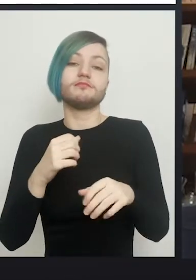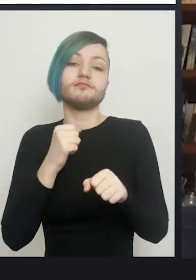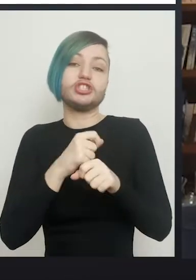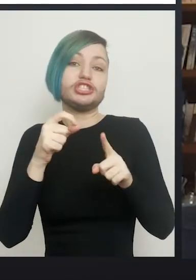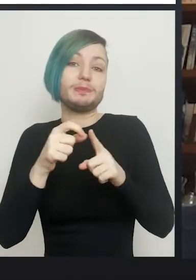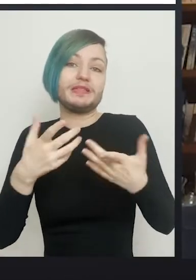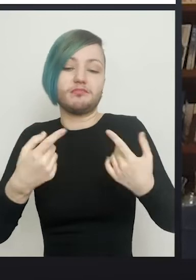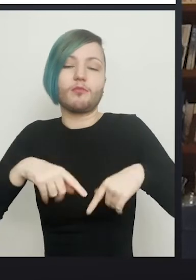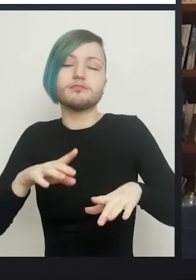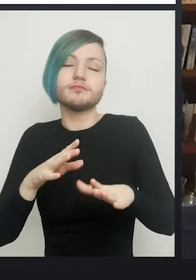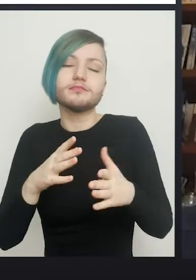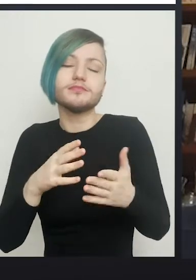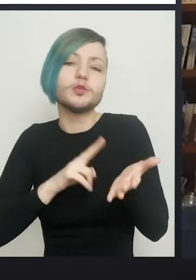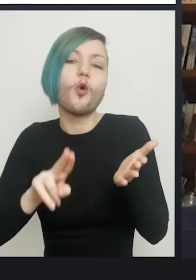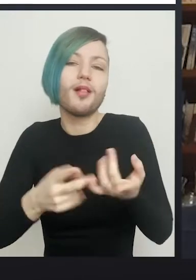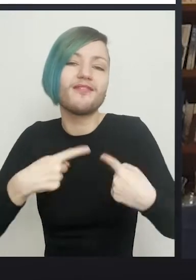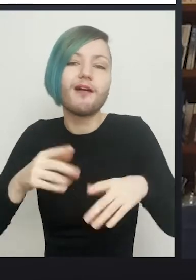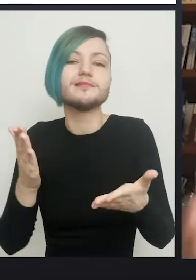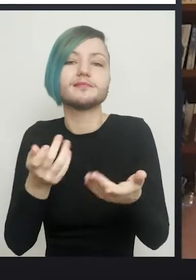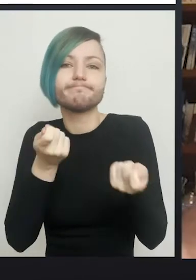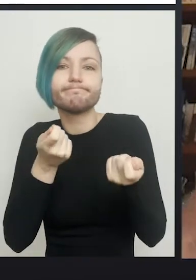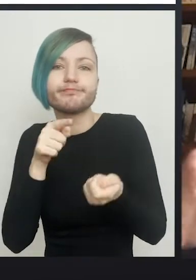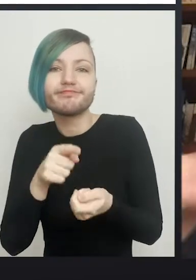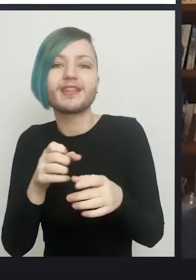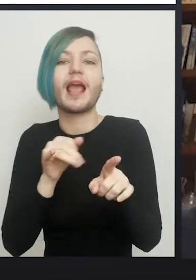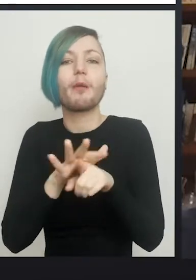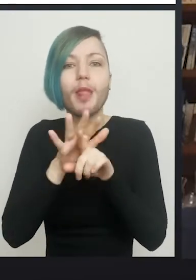those things and making sure that blood pressure is under control, well controlled,